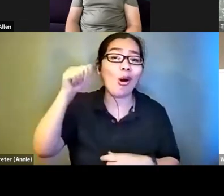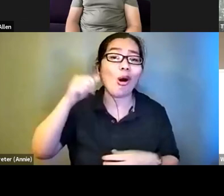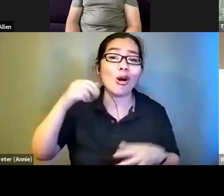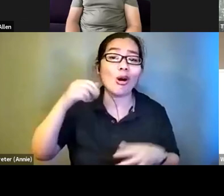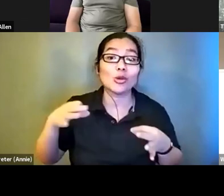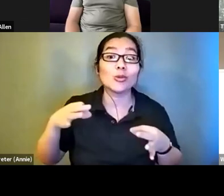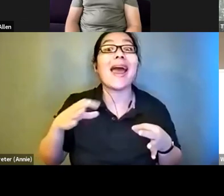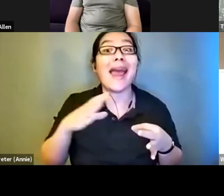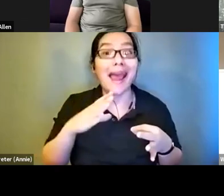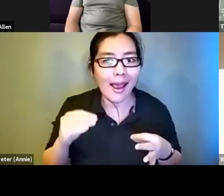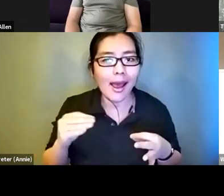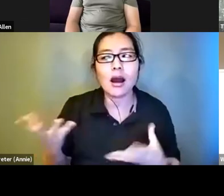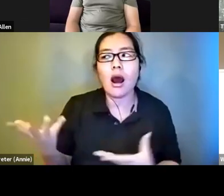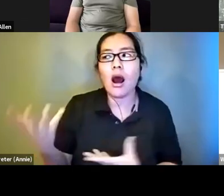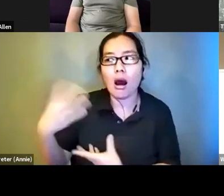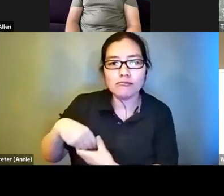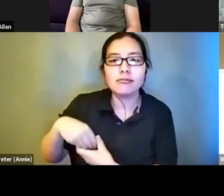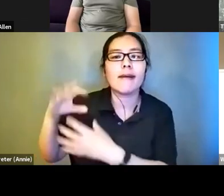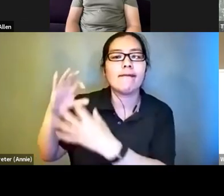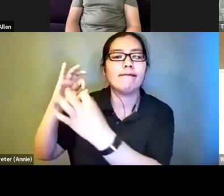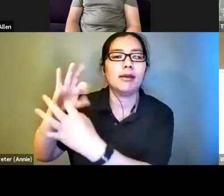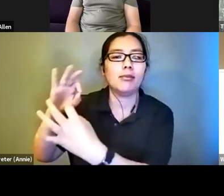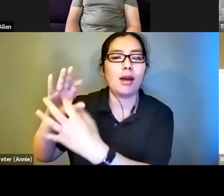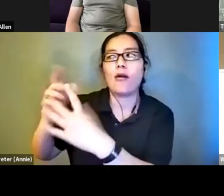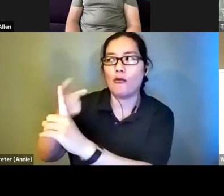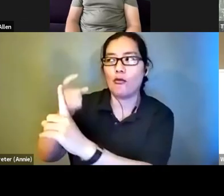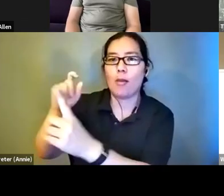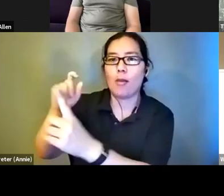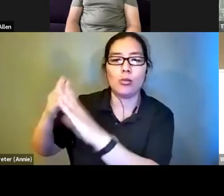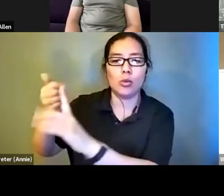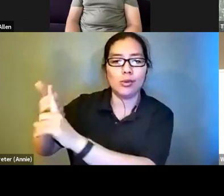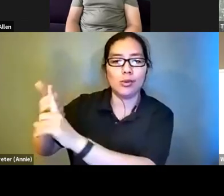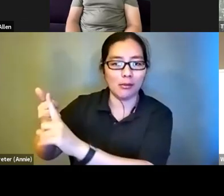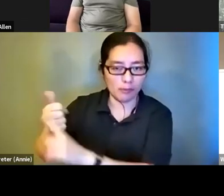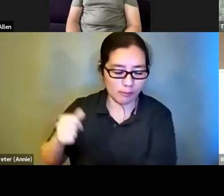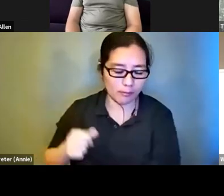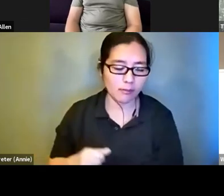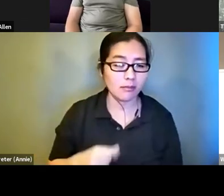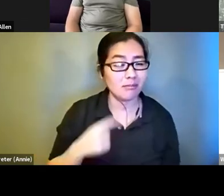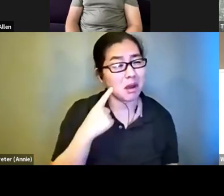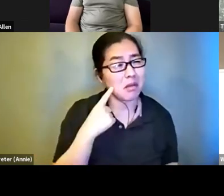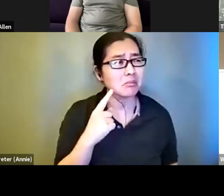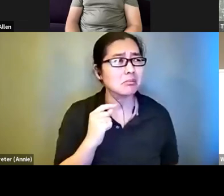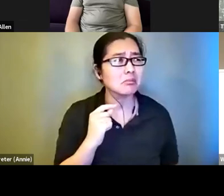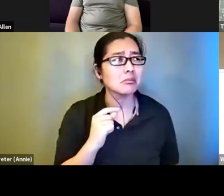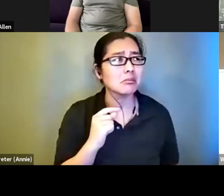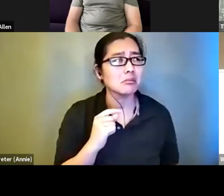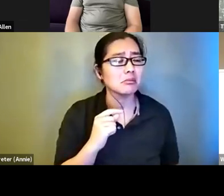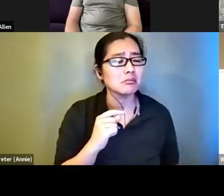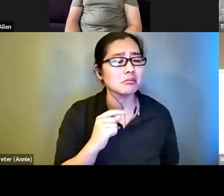as possible. I think it would be and maybe there is a place for this. I think it would be interesting for a